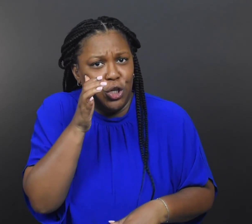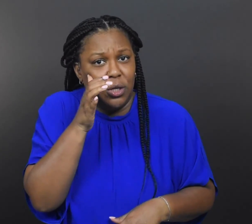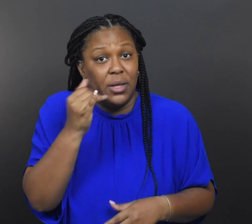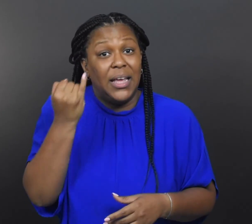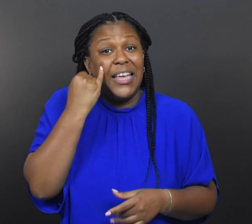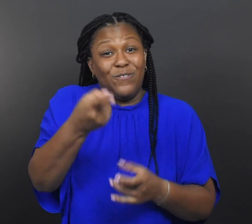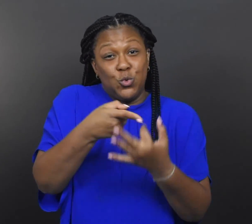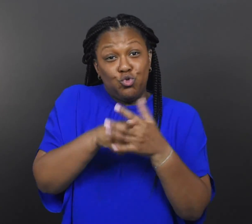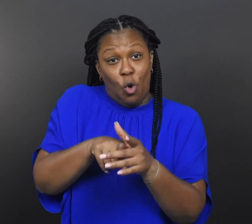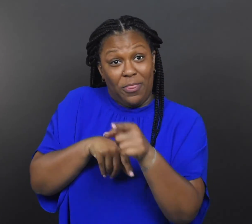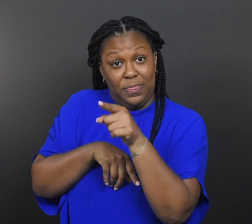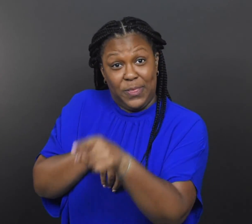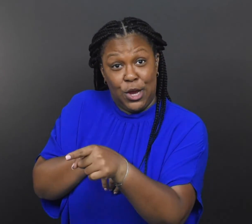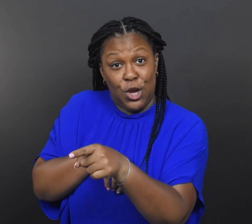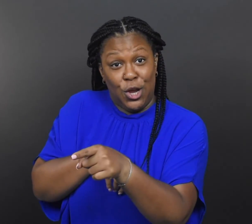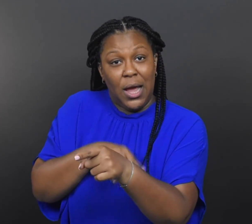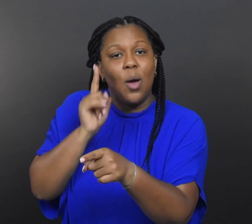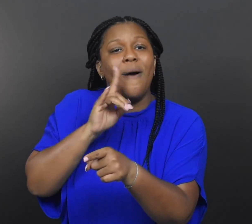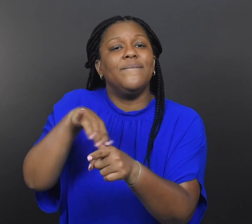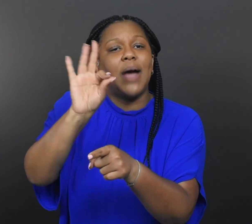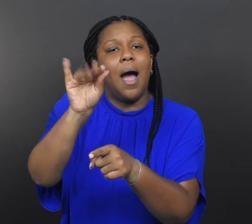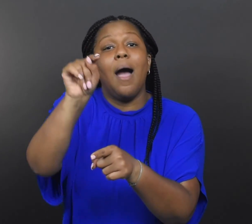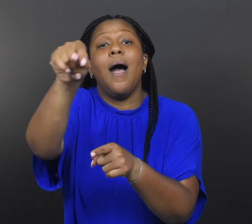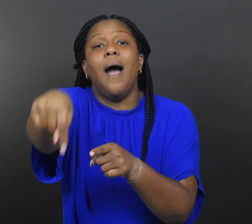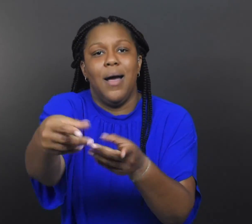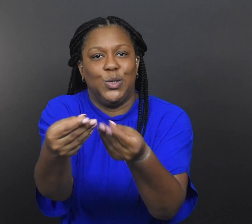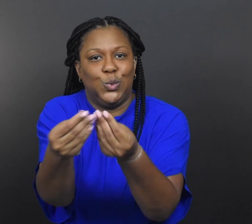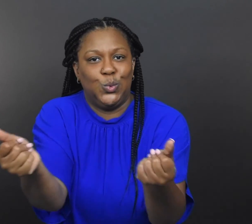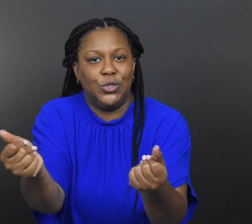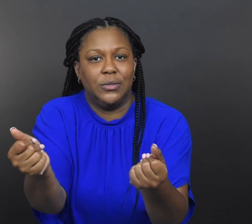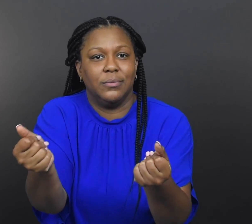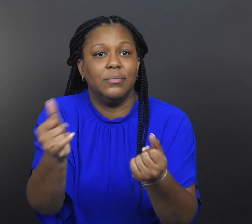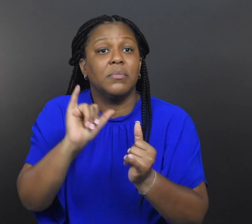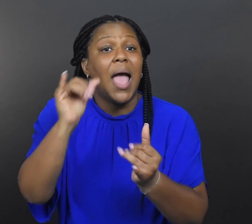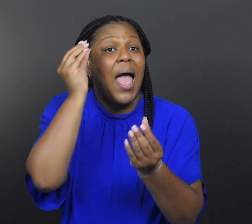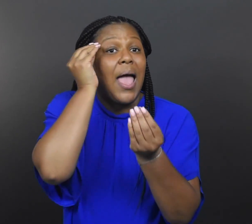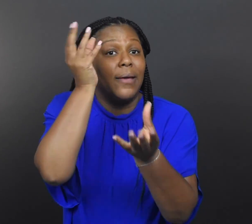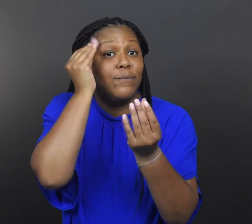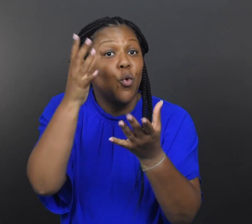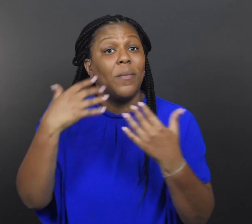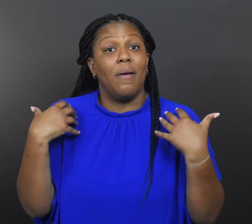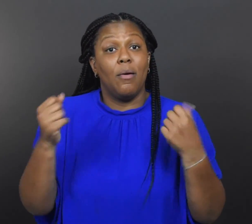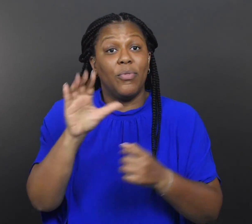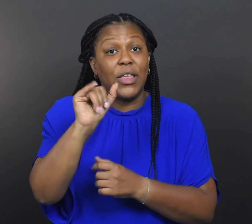If you start there, you may find a solution, like informing healthcare providers or getting